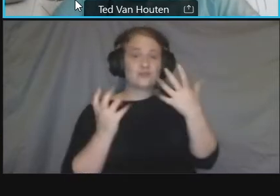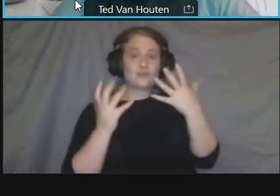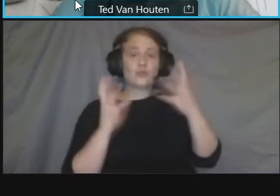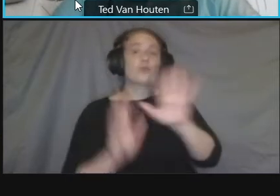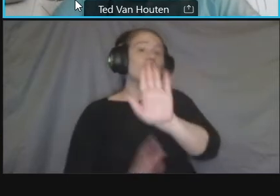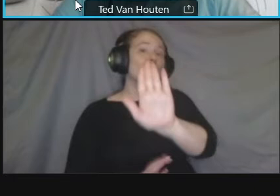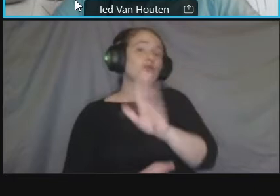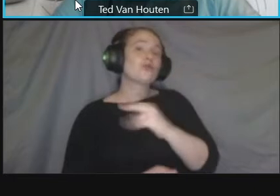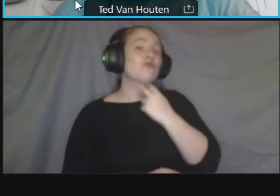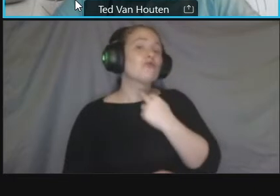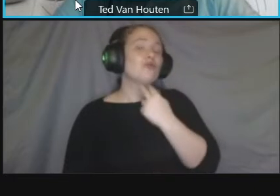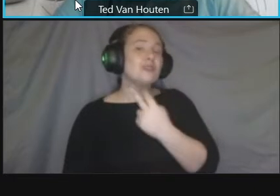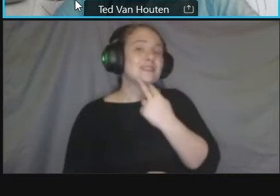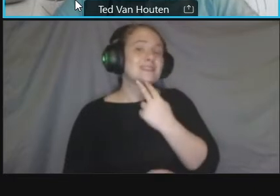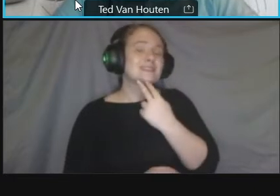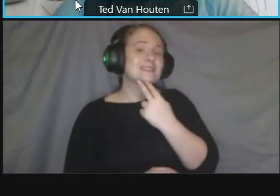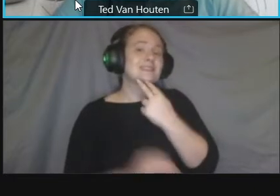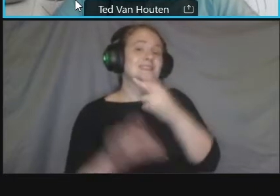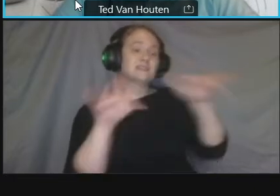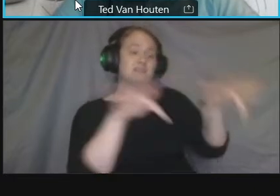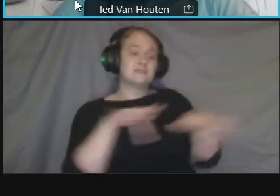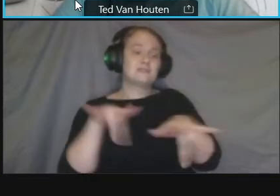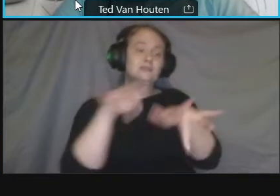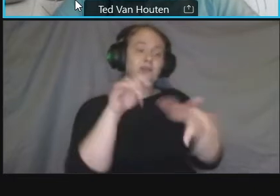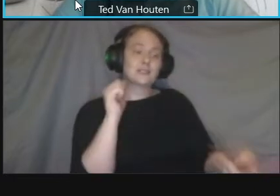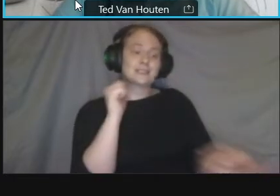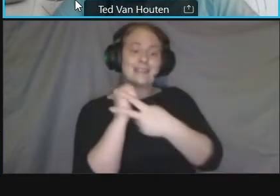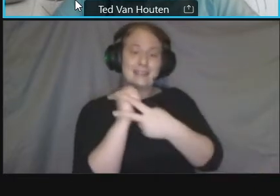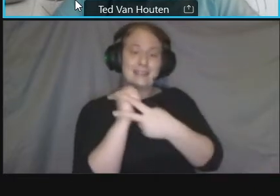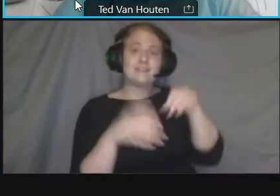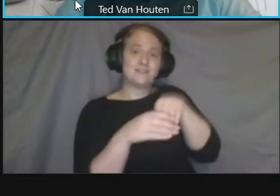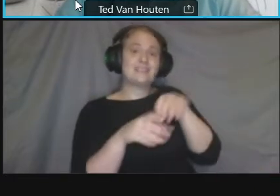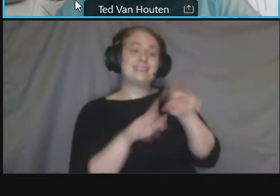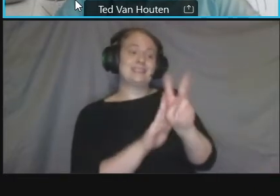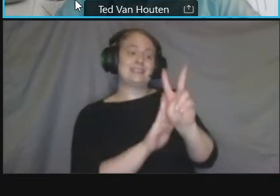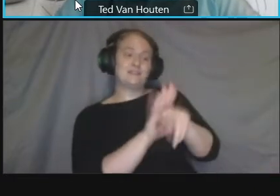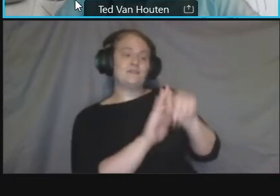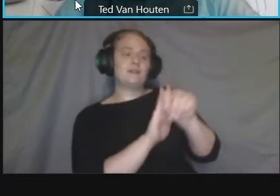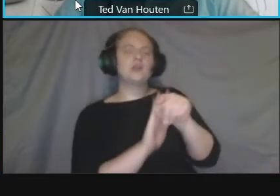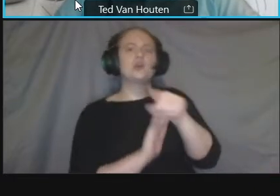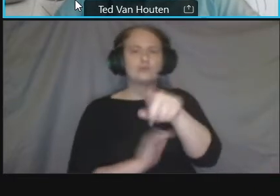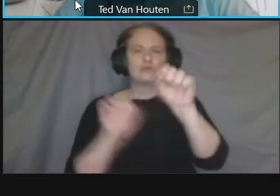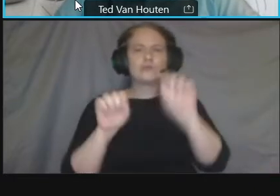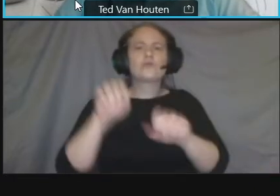you can type your question or comment it's the q a which we'll review um and